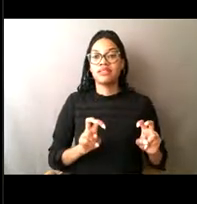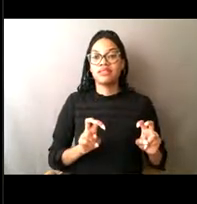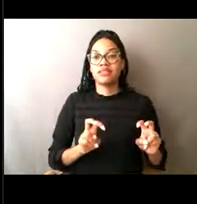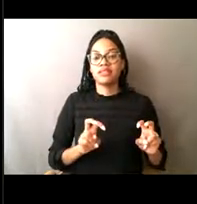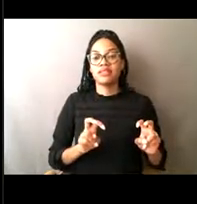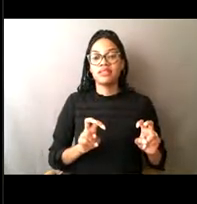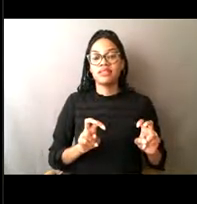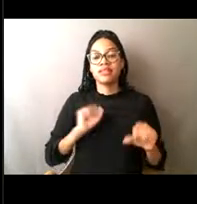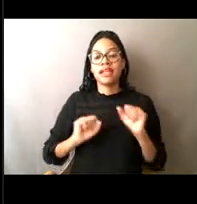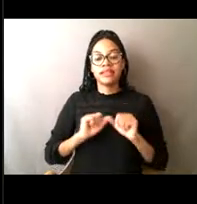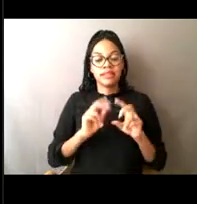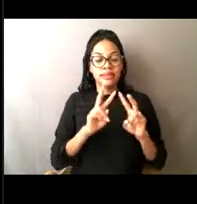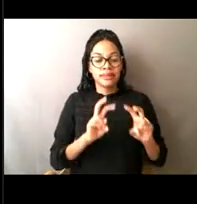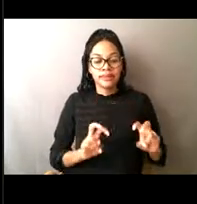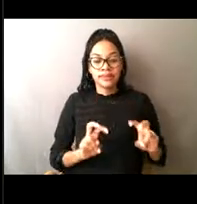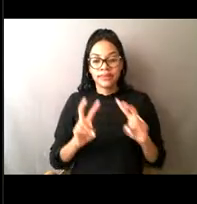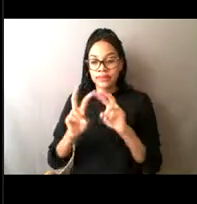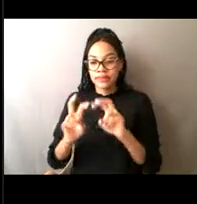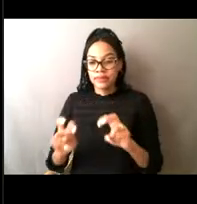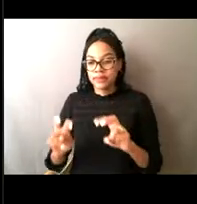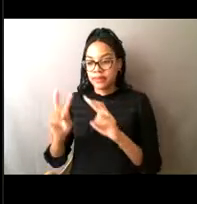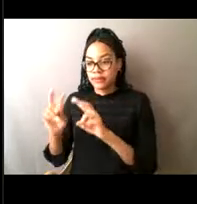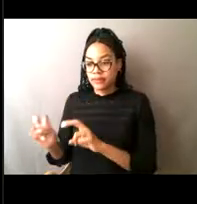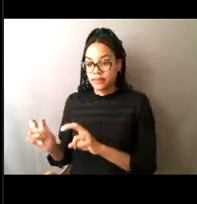to determine the health of that particular population.